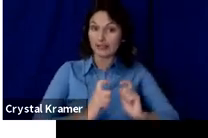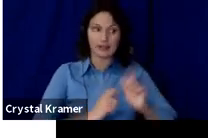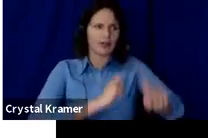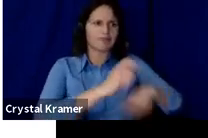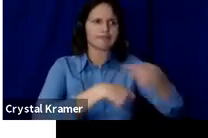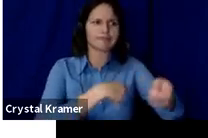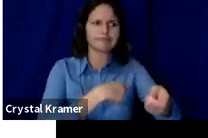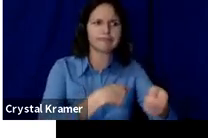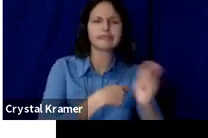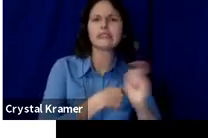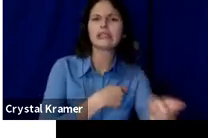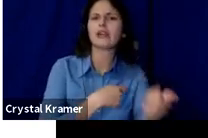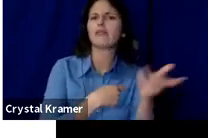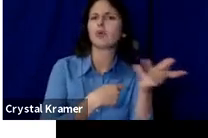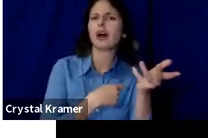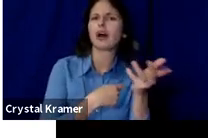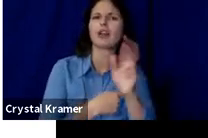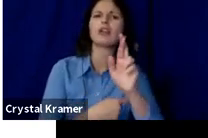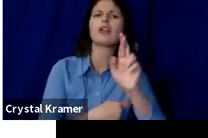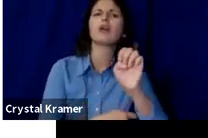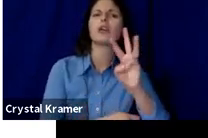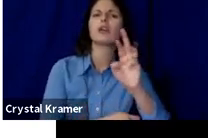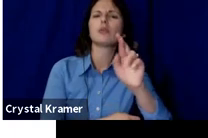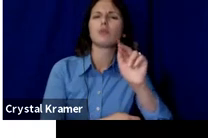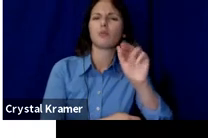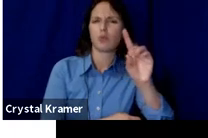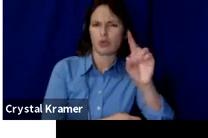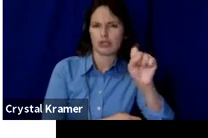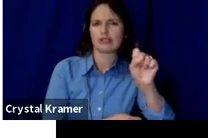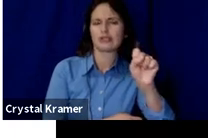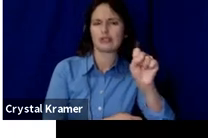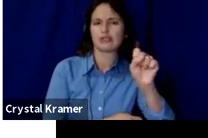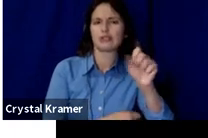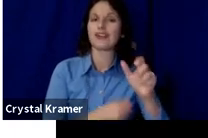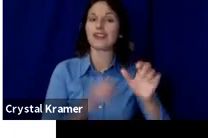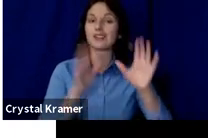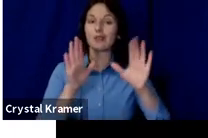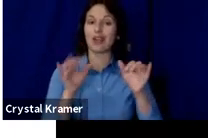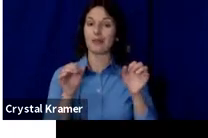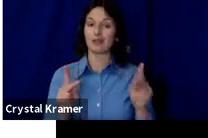And that is a great opportunity for you to engage with your creativity.